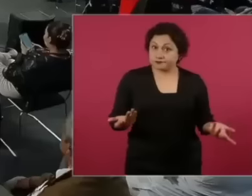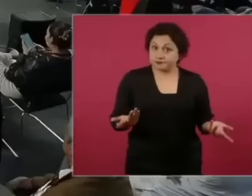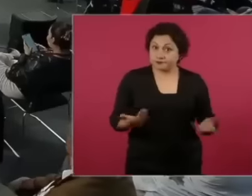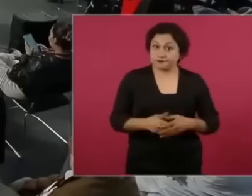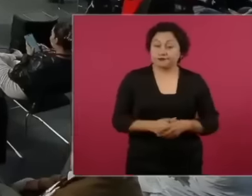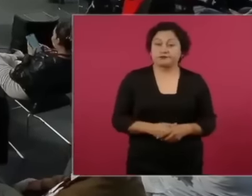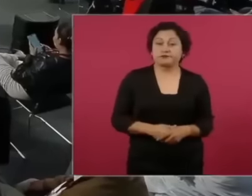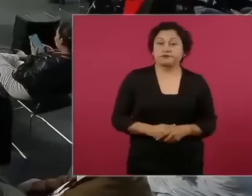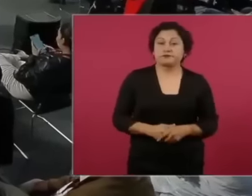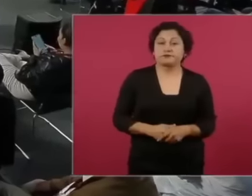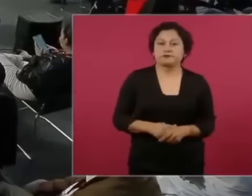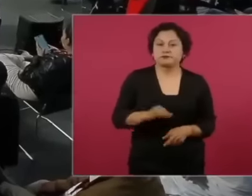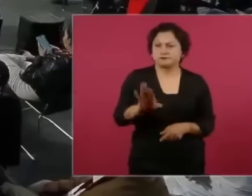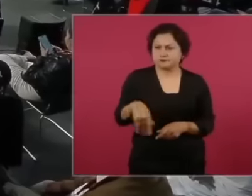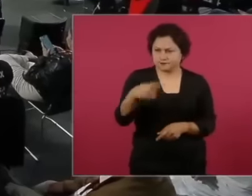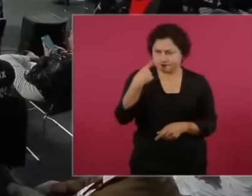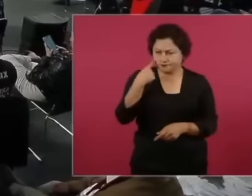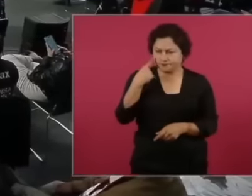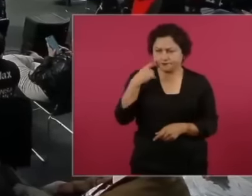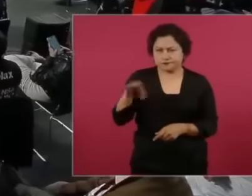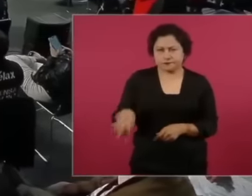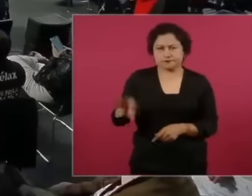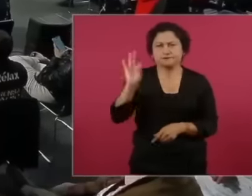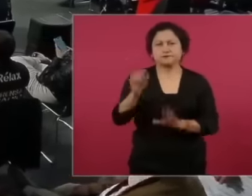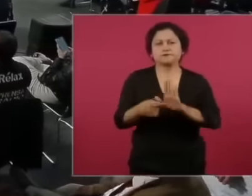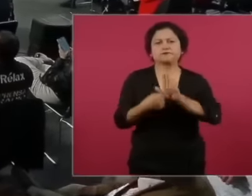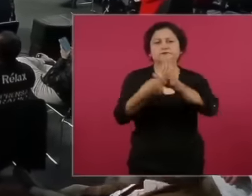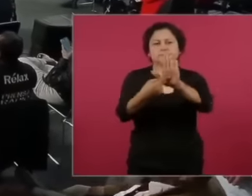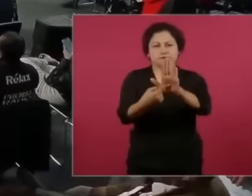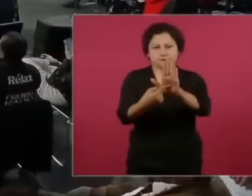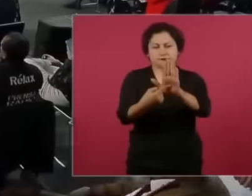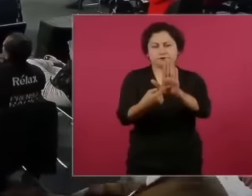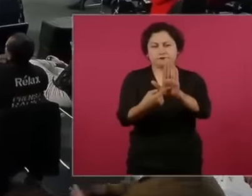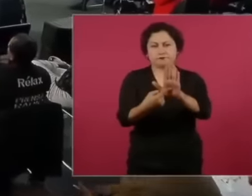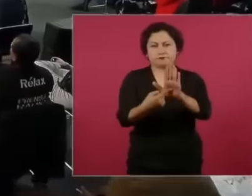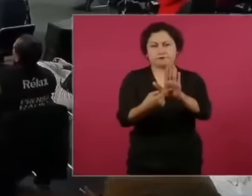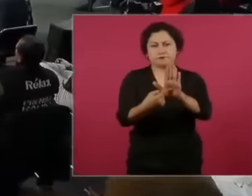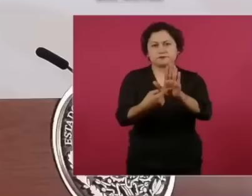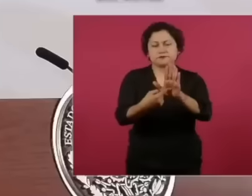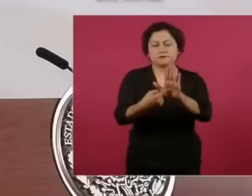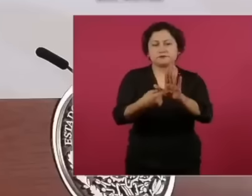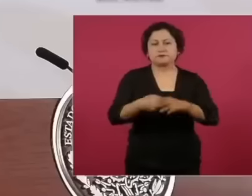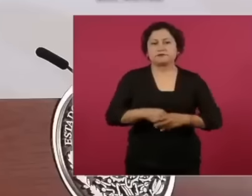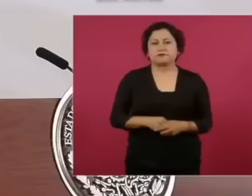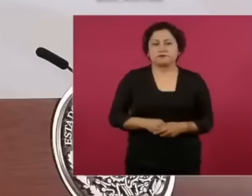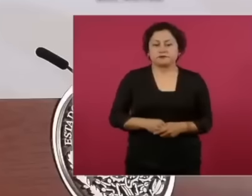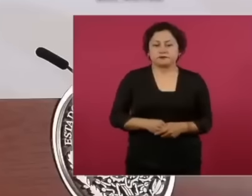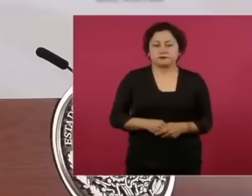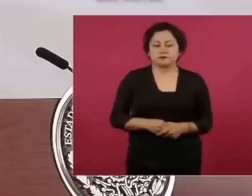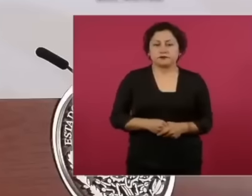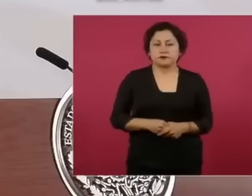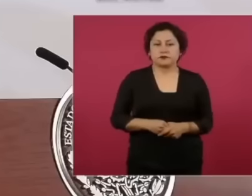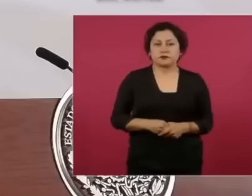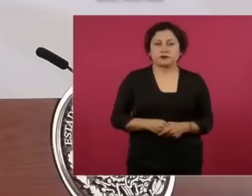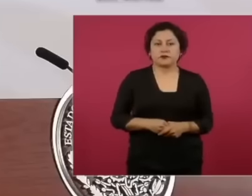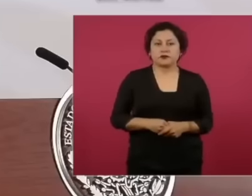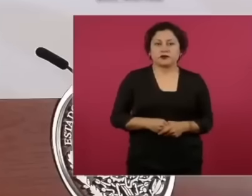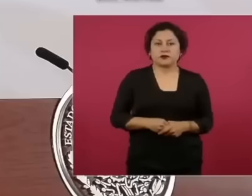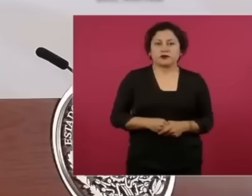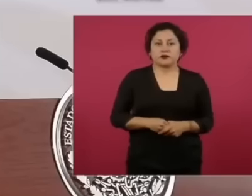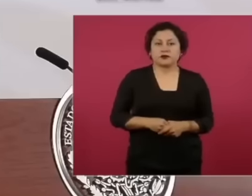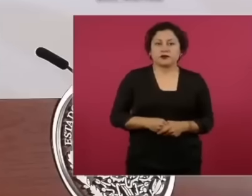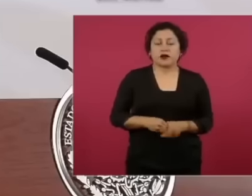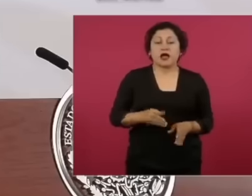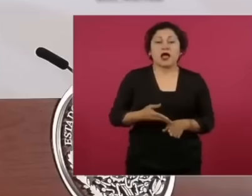this graph of how many senators the PRI had when he